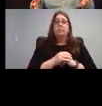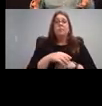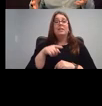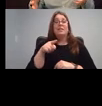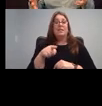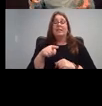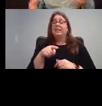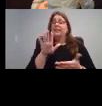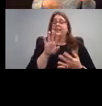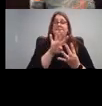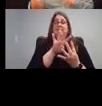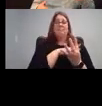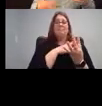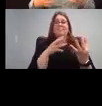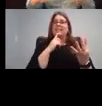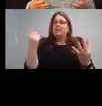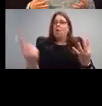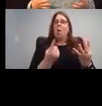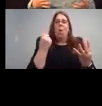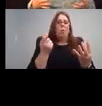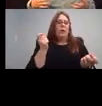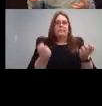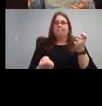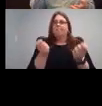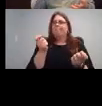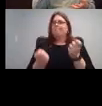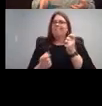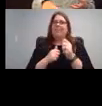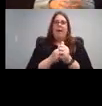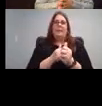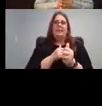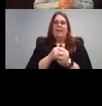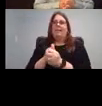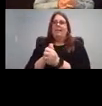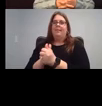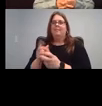It's constantly being updated if I find a cool new resource, I'm going to pop it in there.